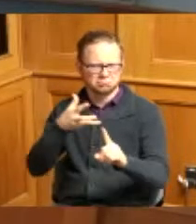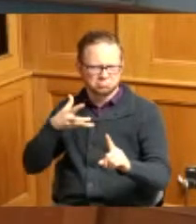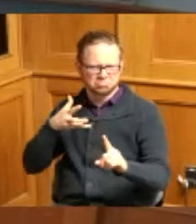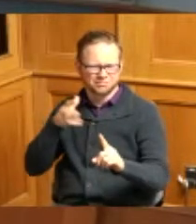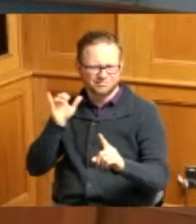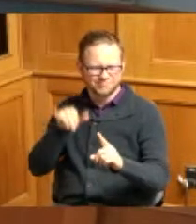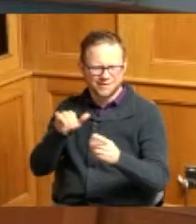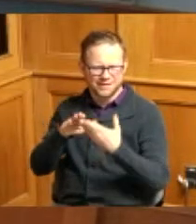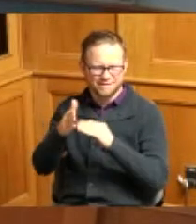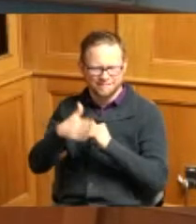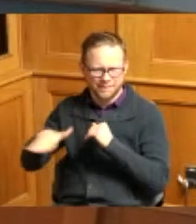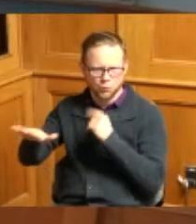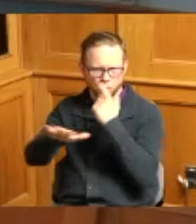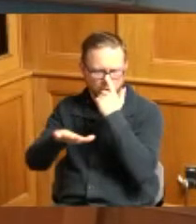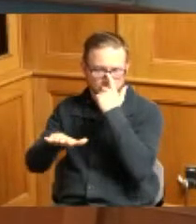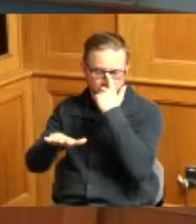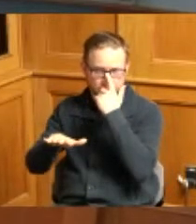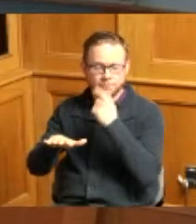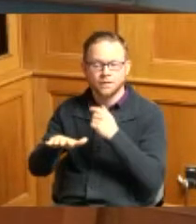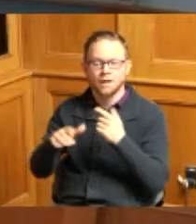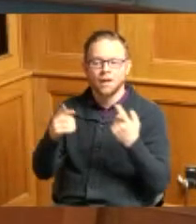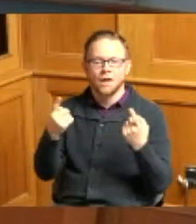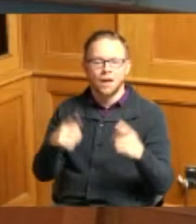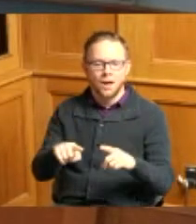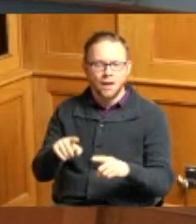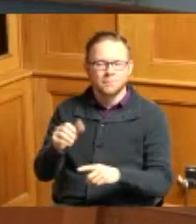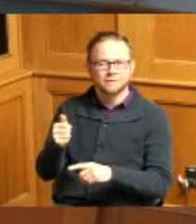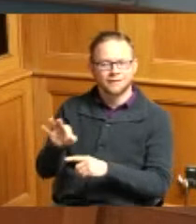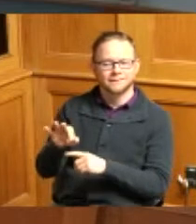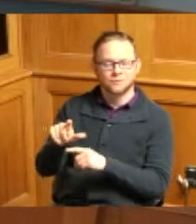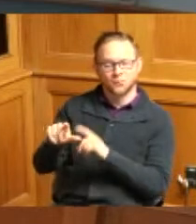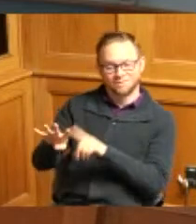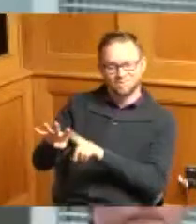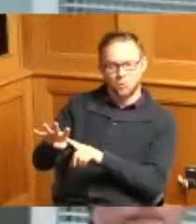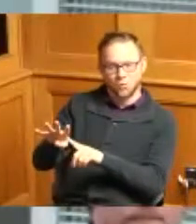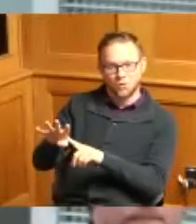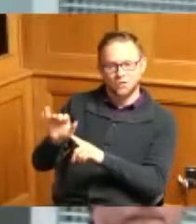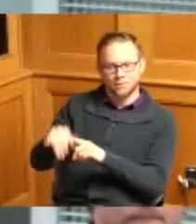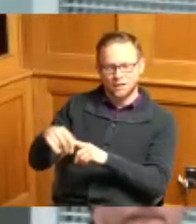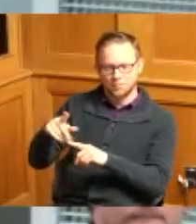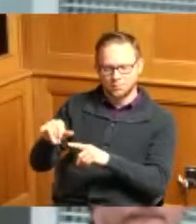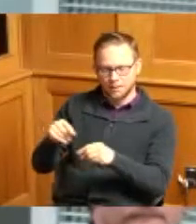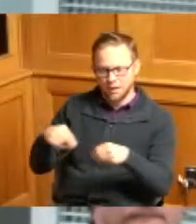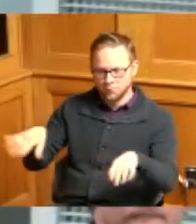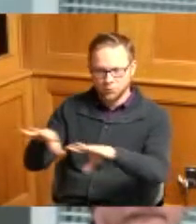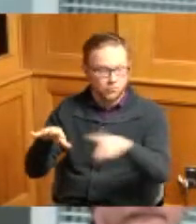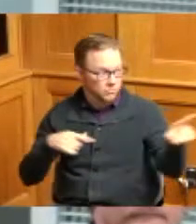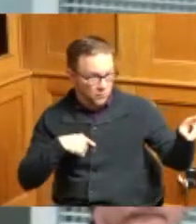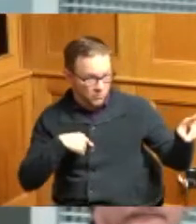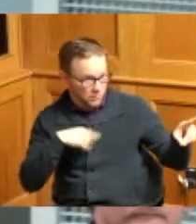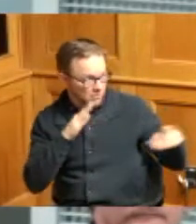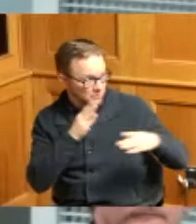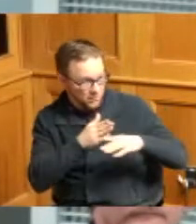the neighborhood 19 1924 the plat was fouled let me just and I'm you'll get your two minutes but